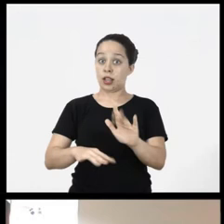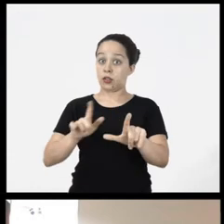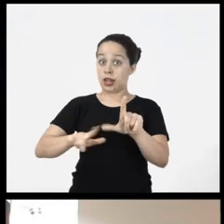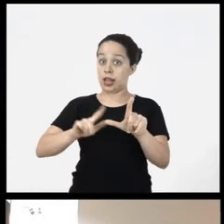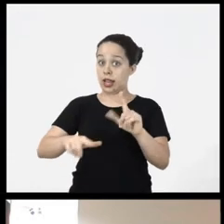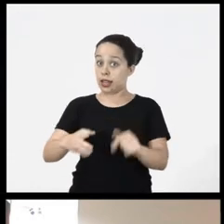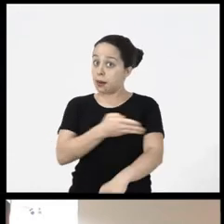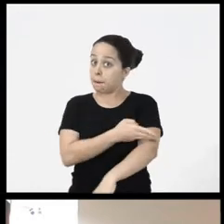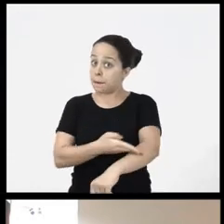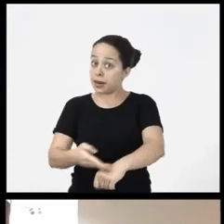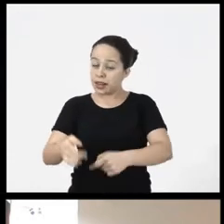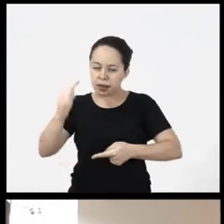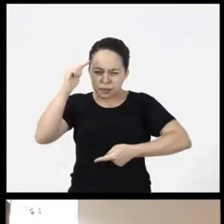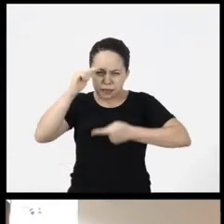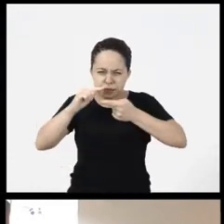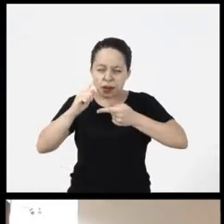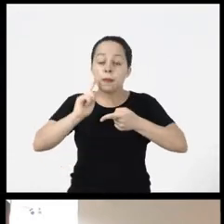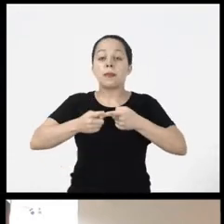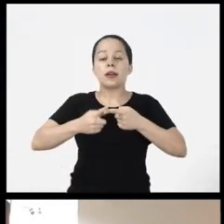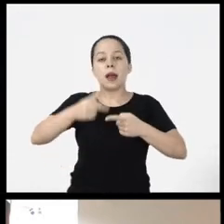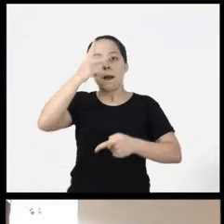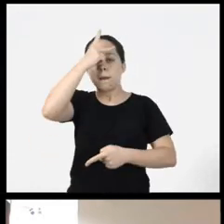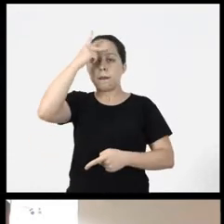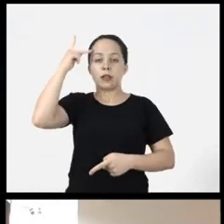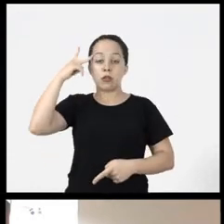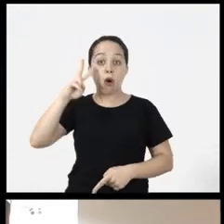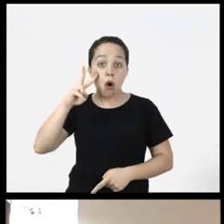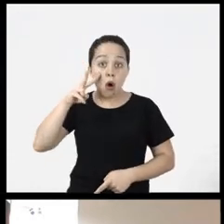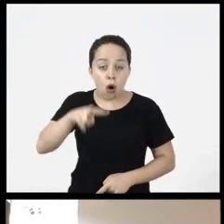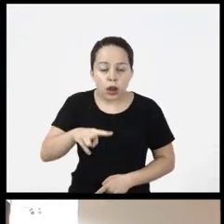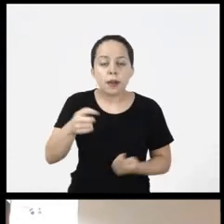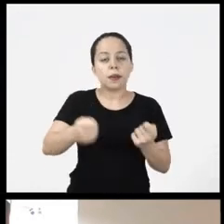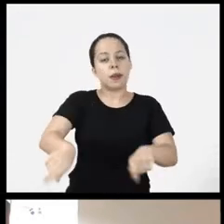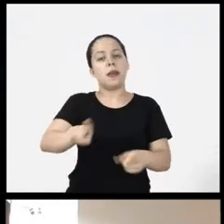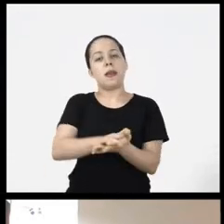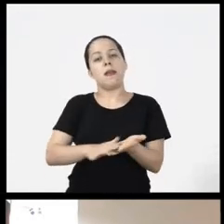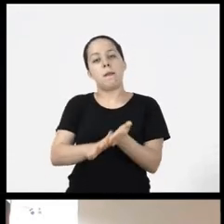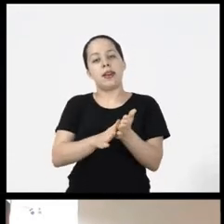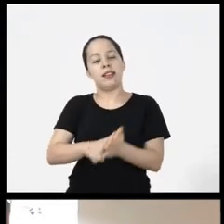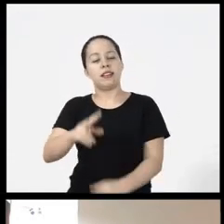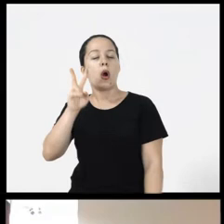text a dot and very tiny white so that people who see do not need to have